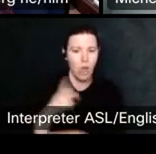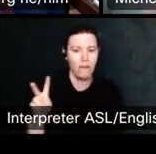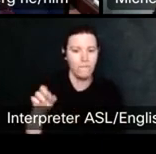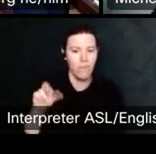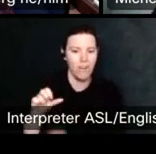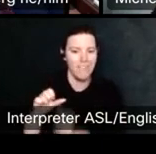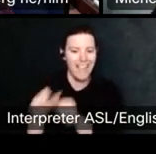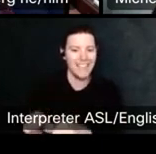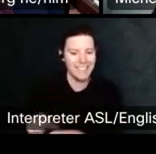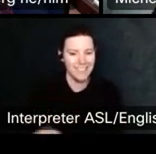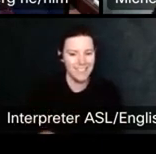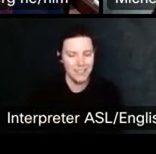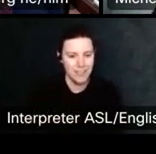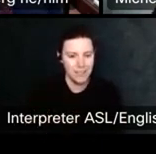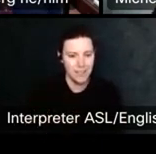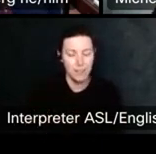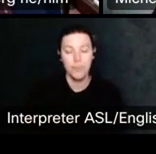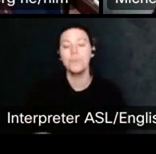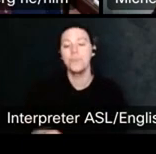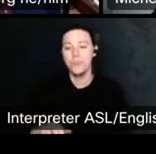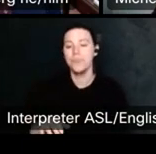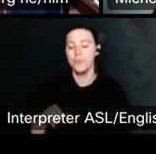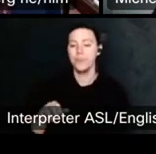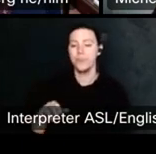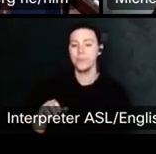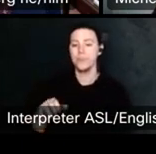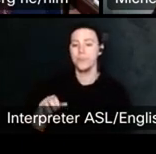It lasts as as long as the artist is alive.